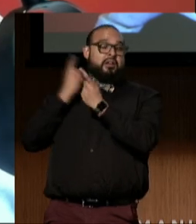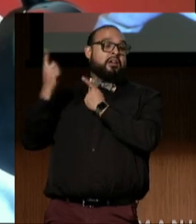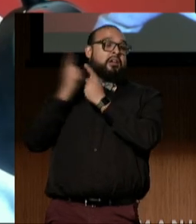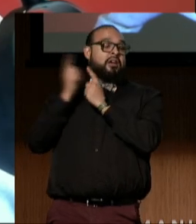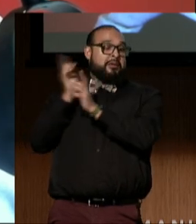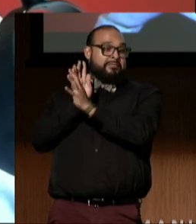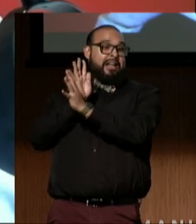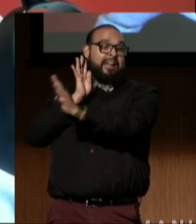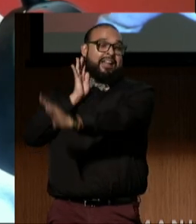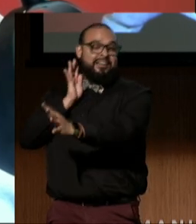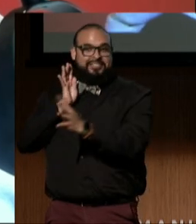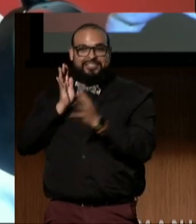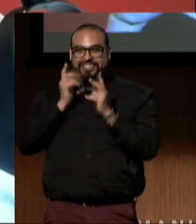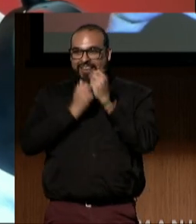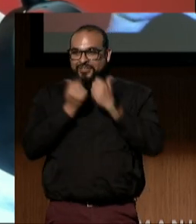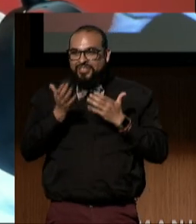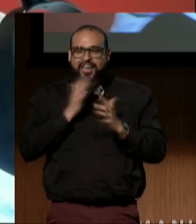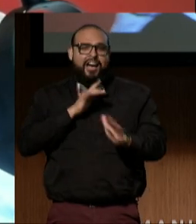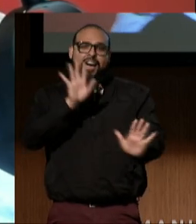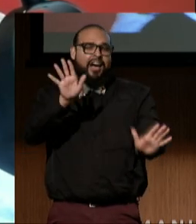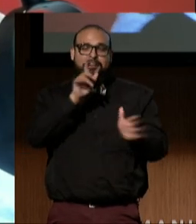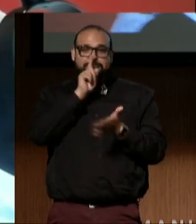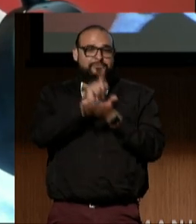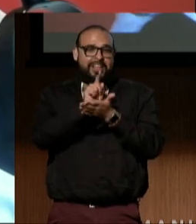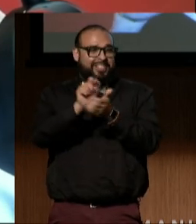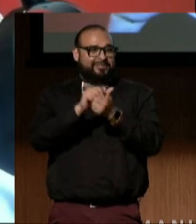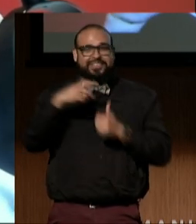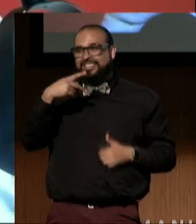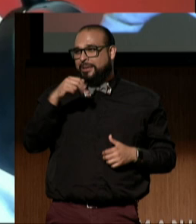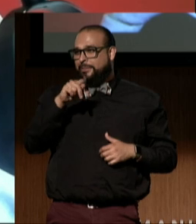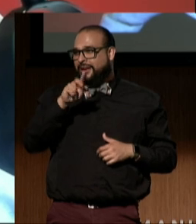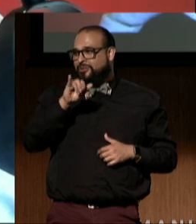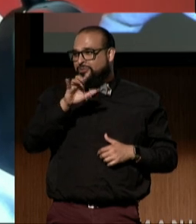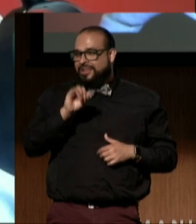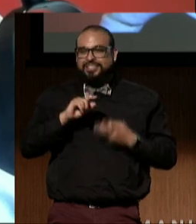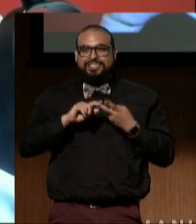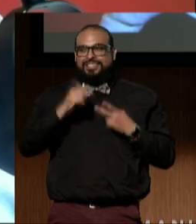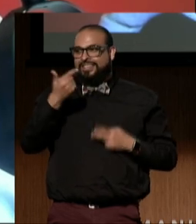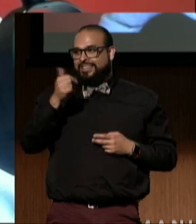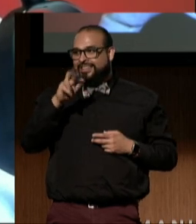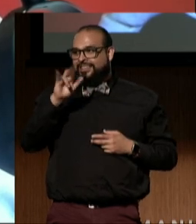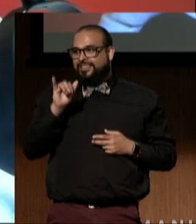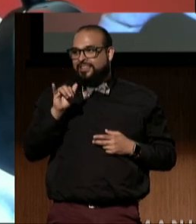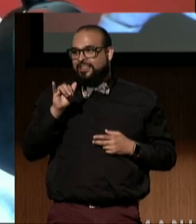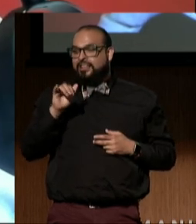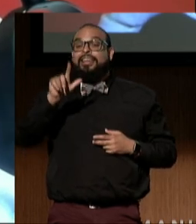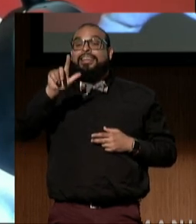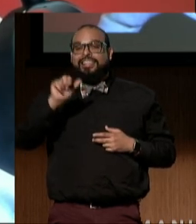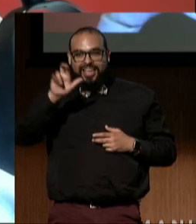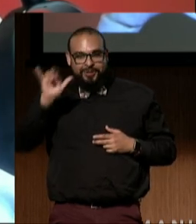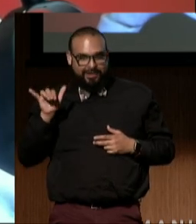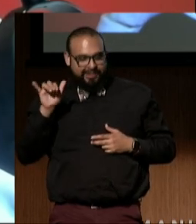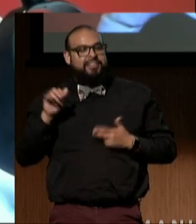and everybody fell in love with Patrice and Garry, and Elizabeth, the people you'll meet in this film.